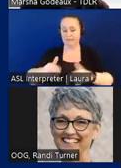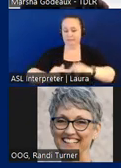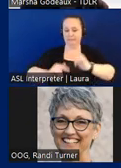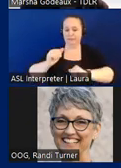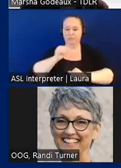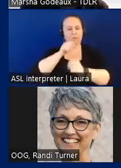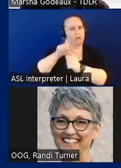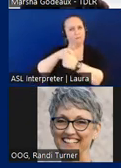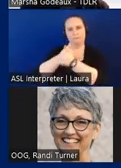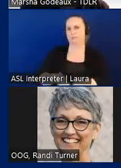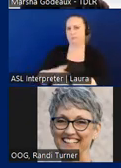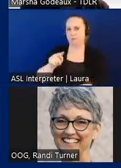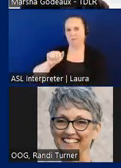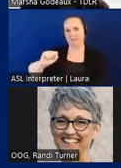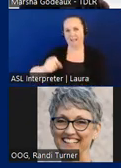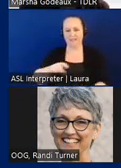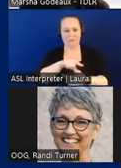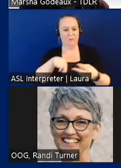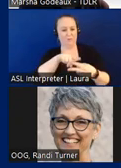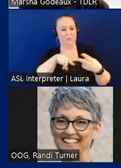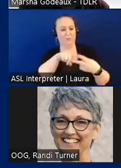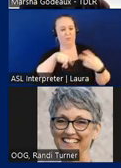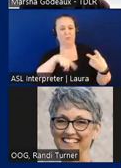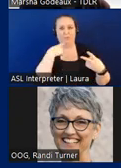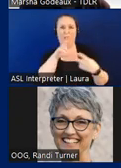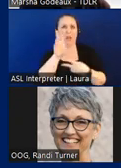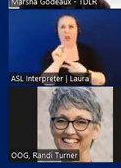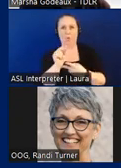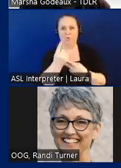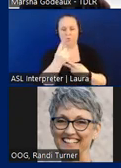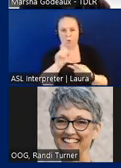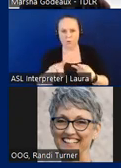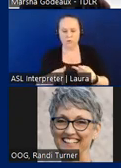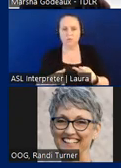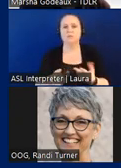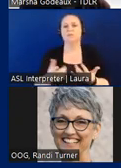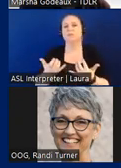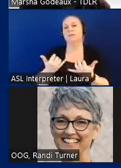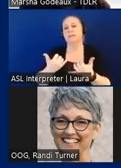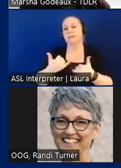compliance because one of those questions came up no the facility still could be required to